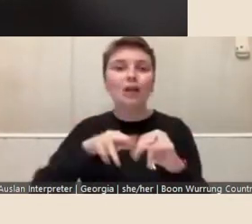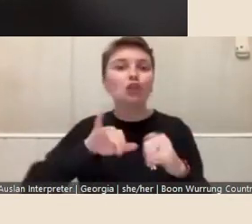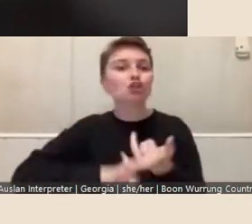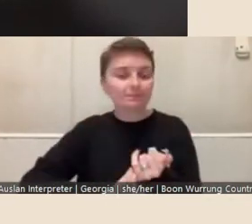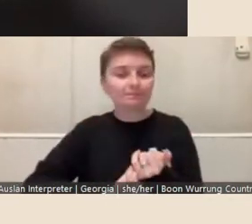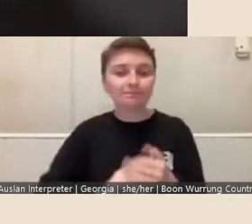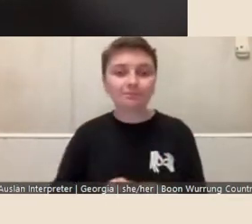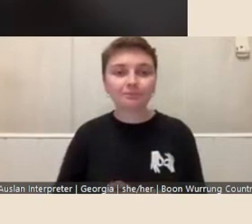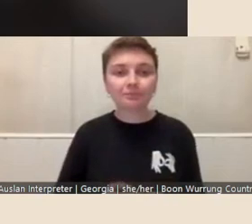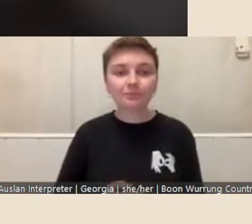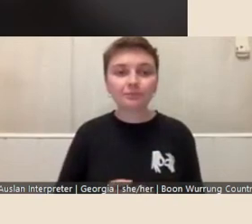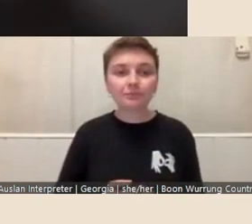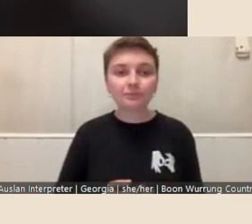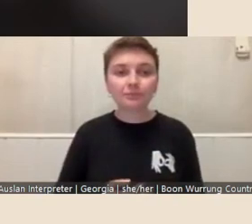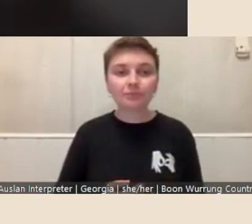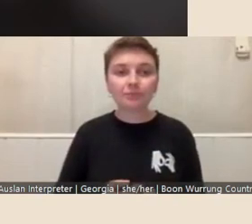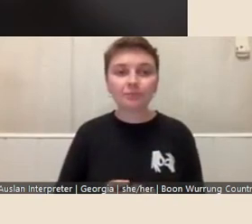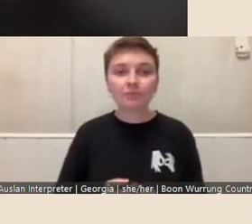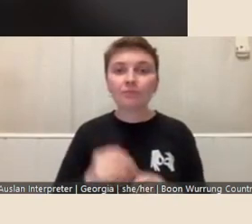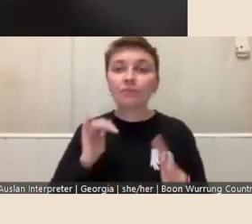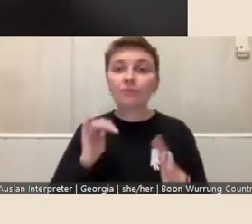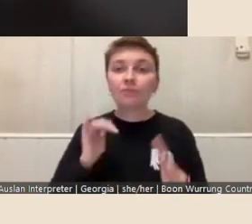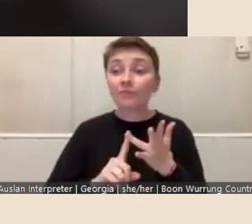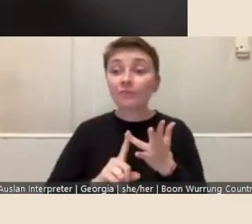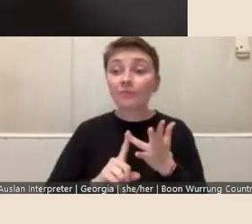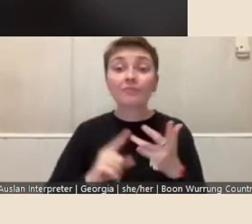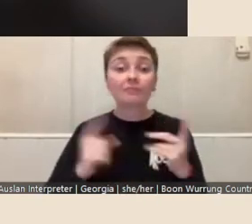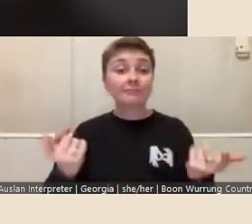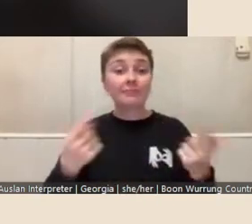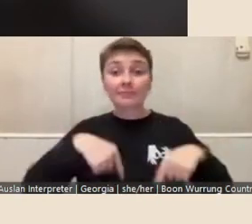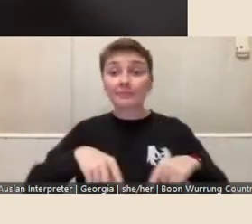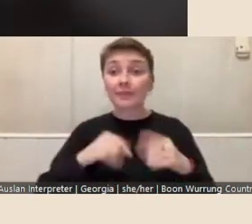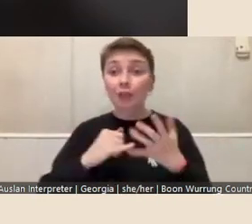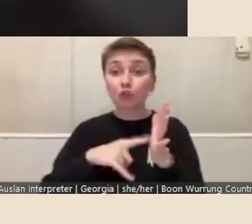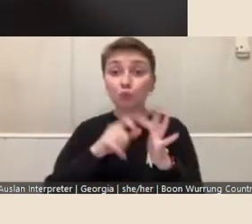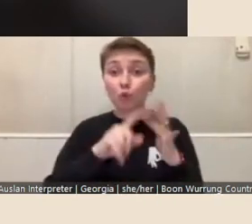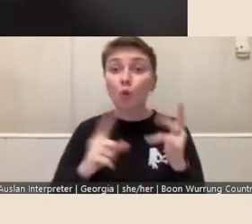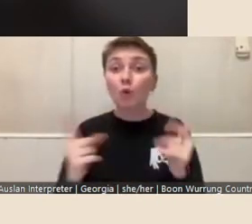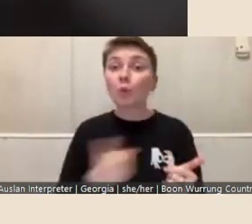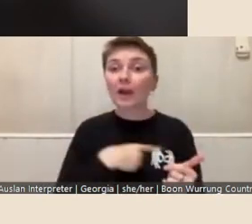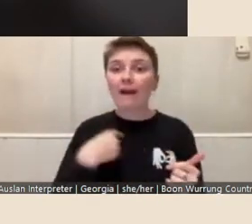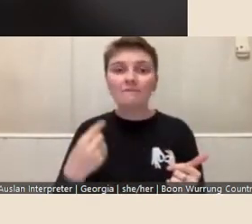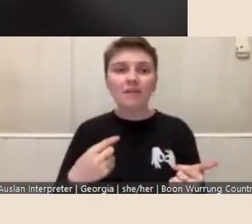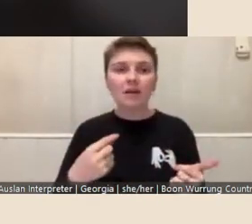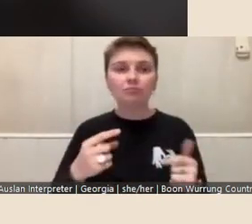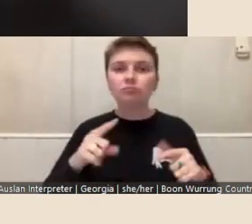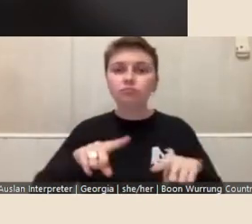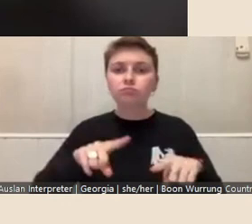So at Baldessin Studio we're equipped for all forms of intaglio and relief